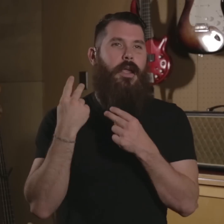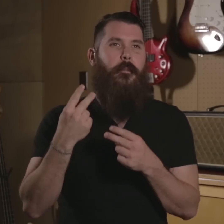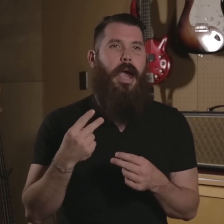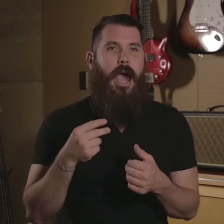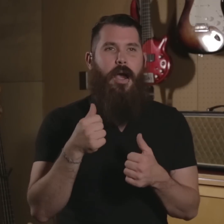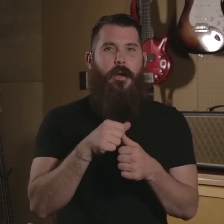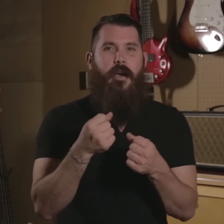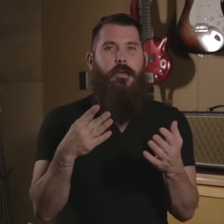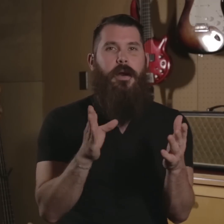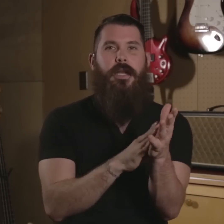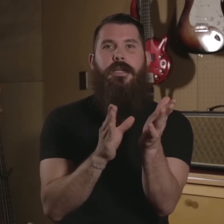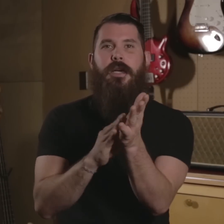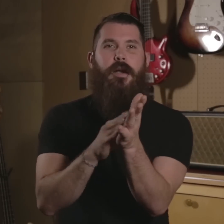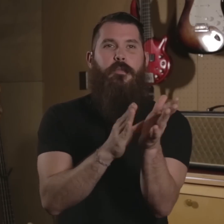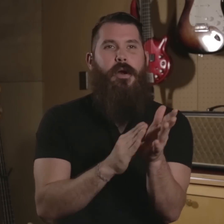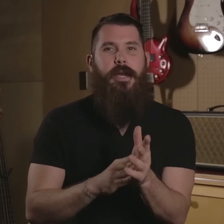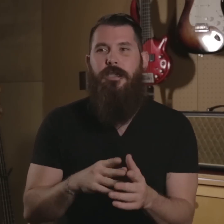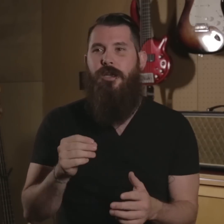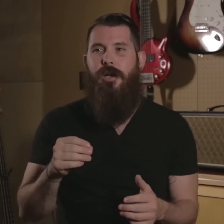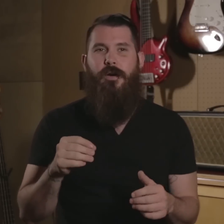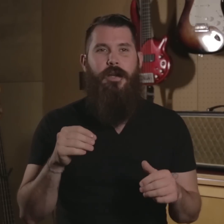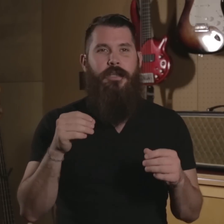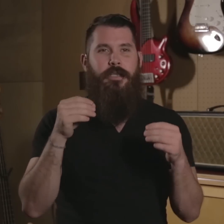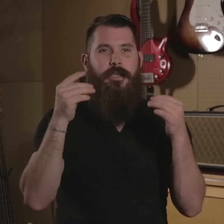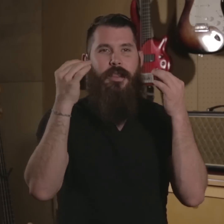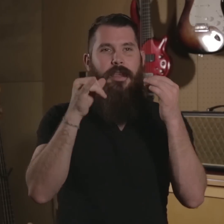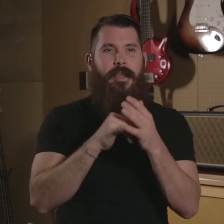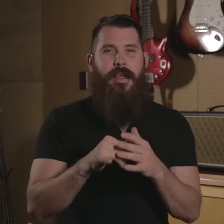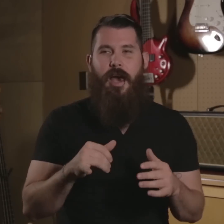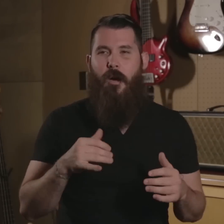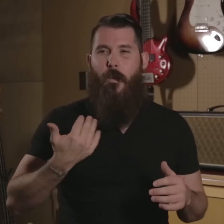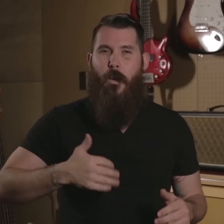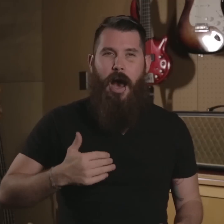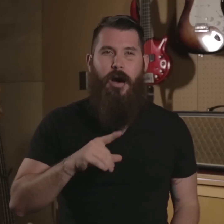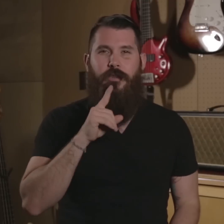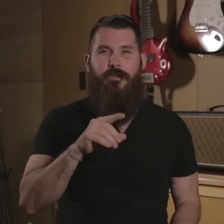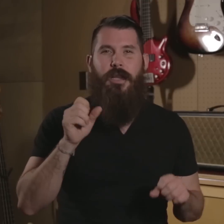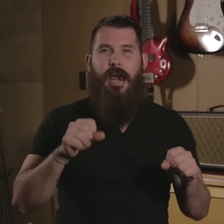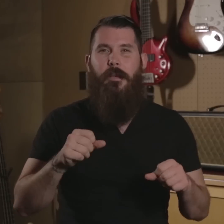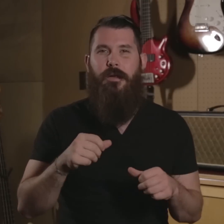Looking back everybody praising you and just think that "wow" really able